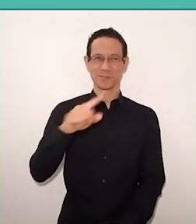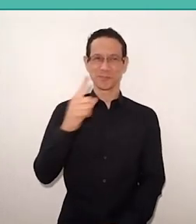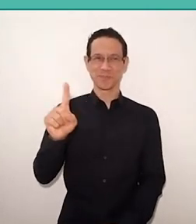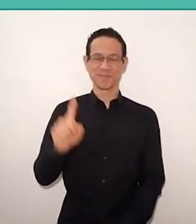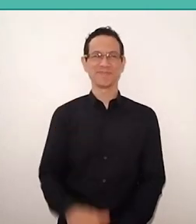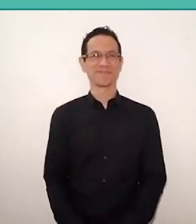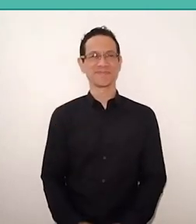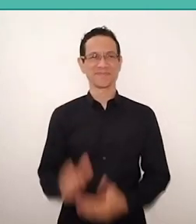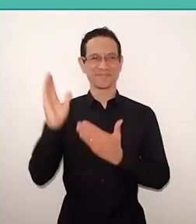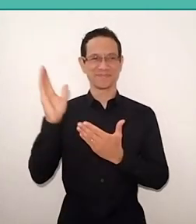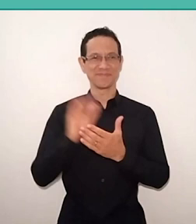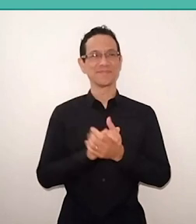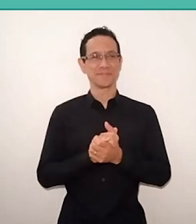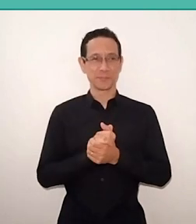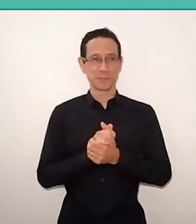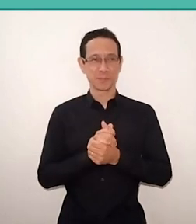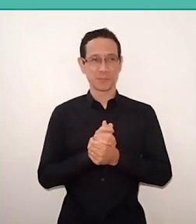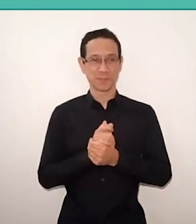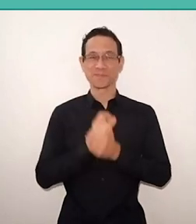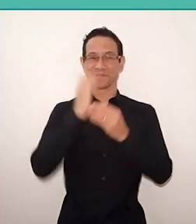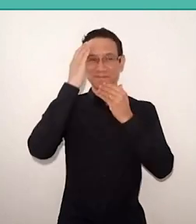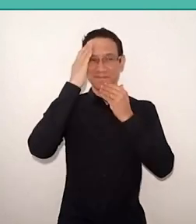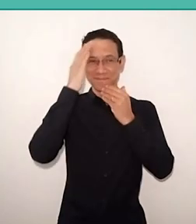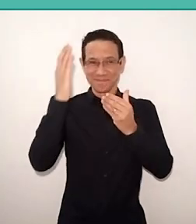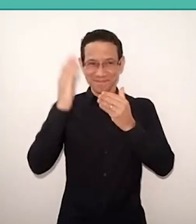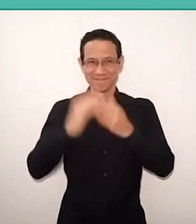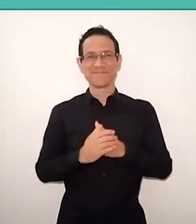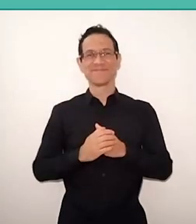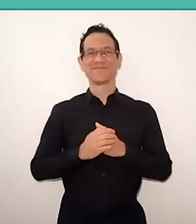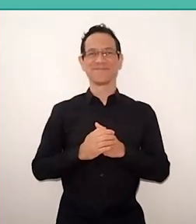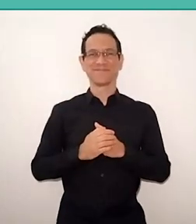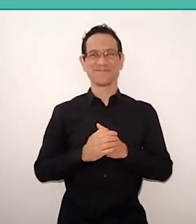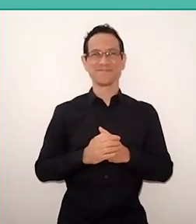Akkari. -Thank you very much. I'm just going to say a comment,